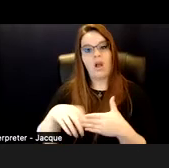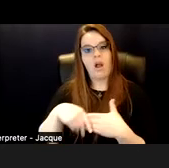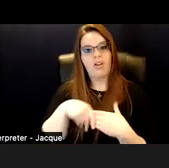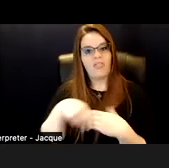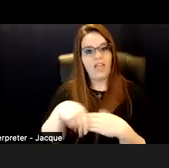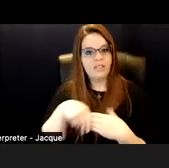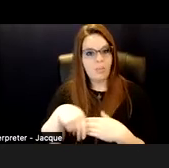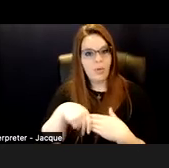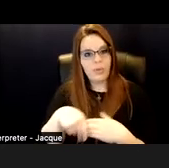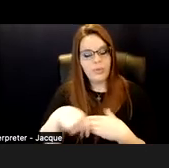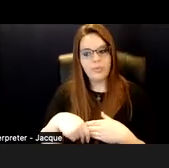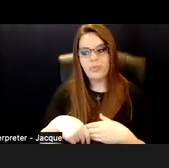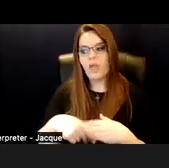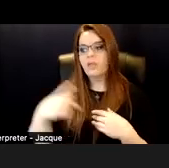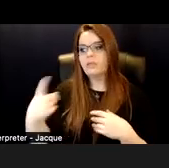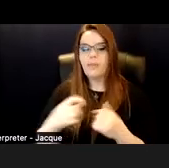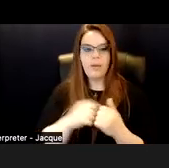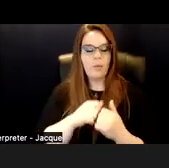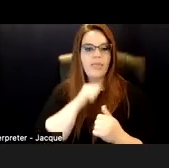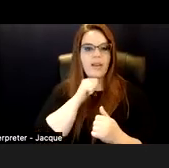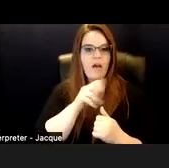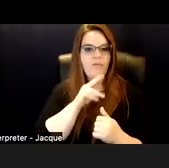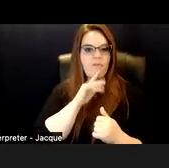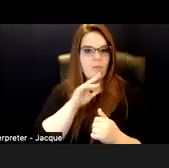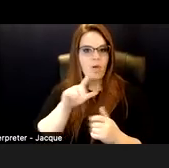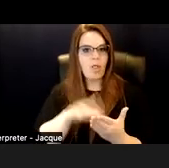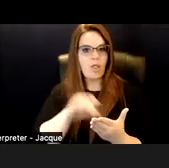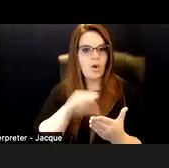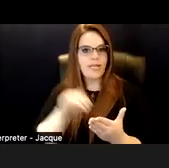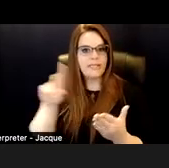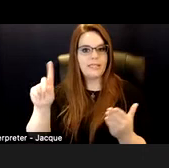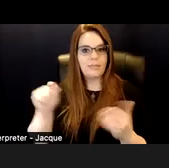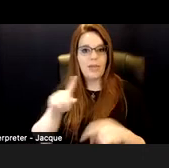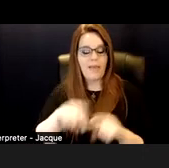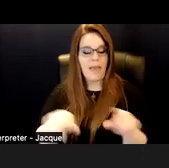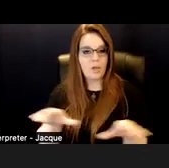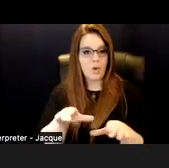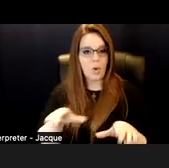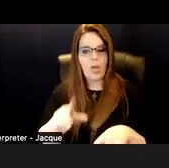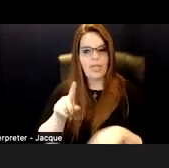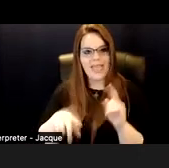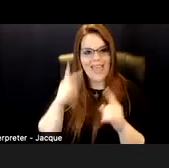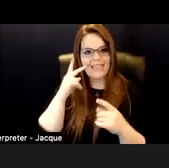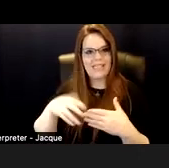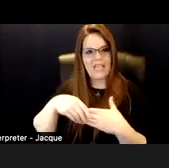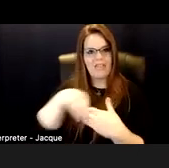And what someone with a nonverbal learning disability cannot do is see how these flex. We can't follow that.